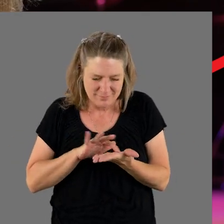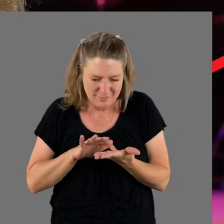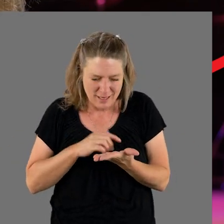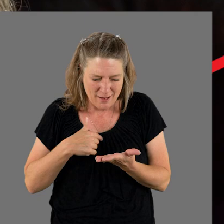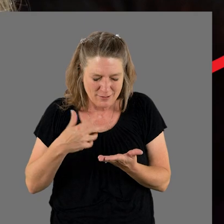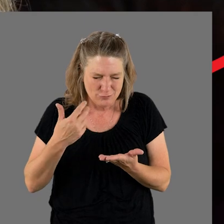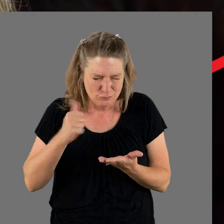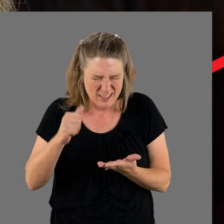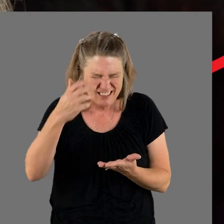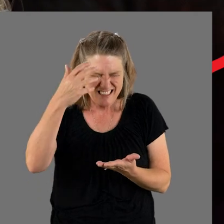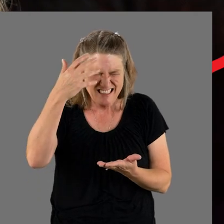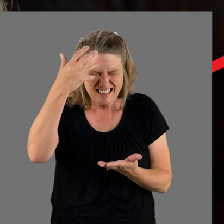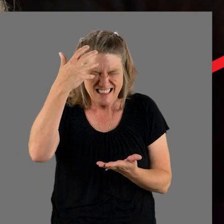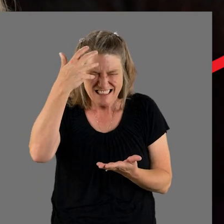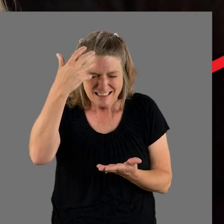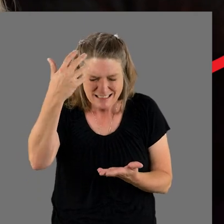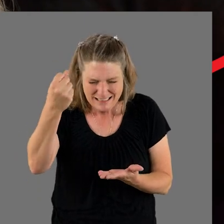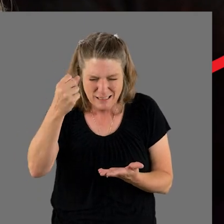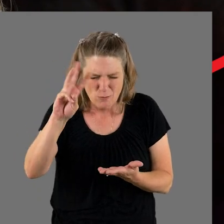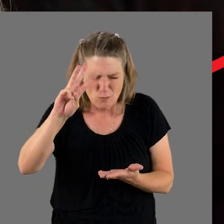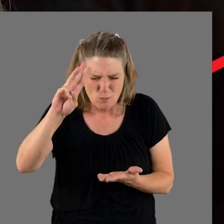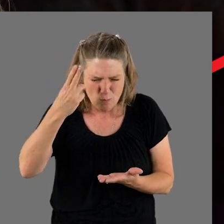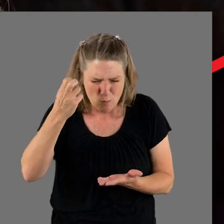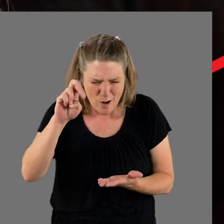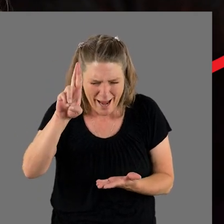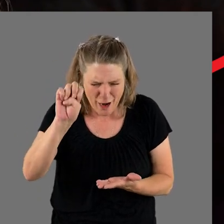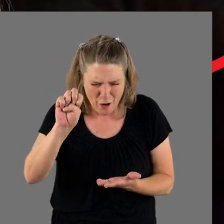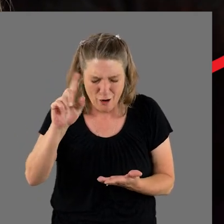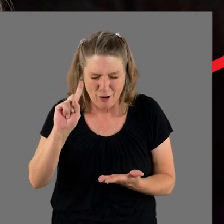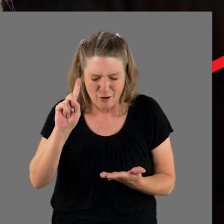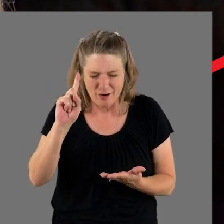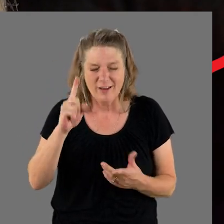what the... the contraction is for where and I started singing